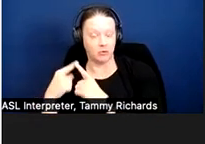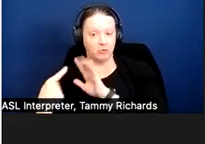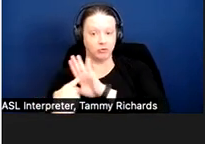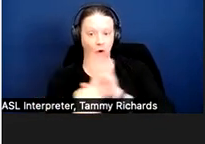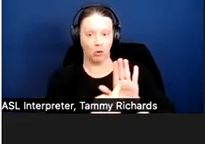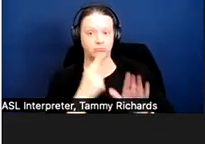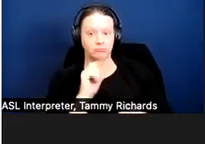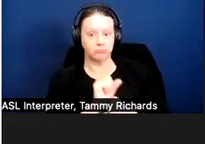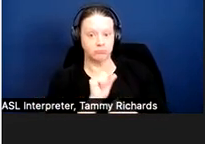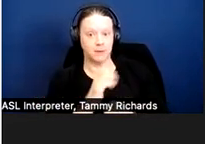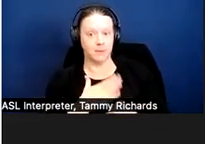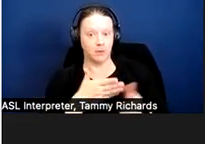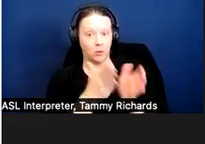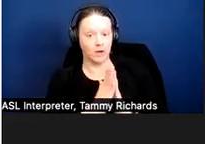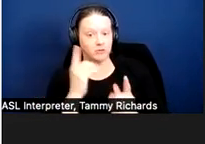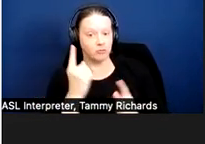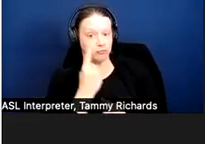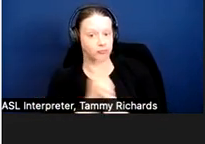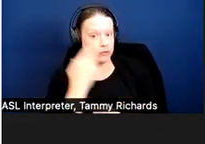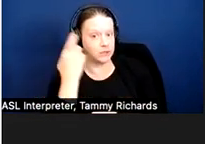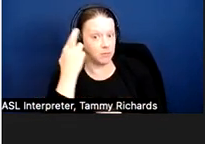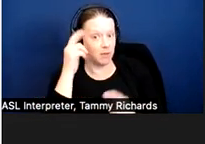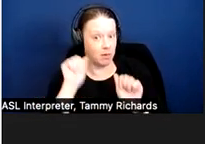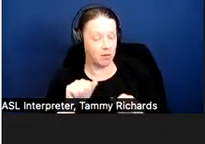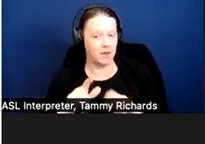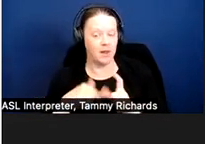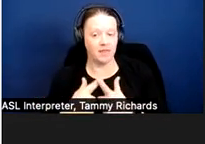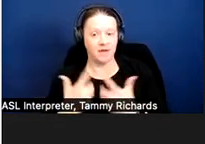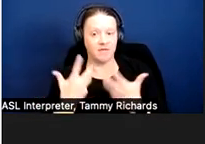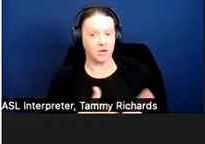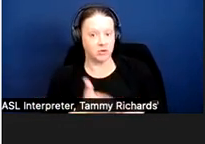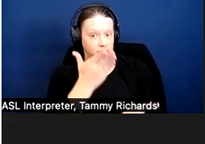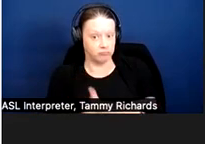Once that showing is made, the burden will shift to the housing provider to disprove